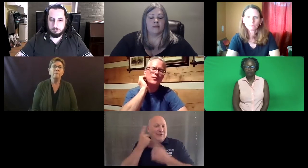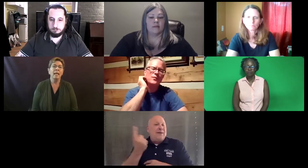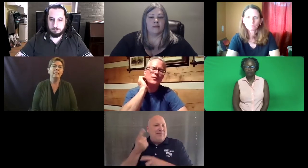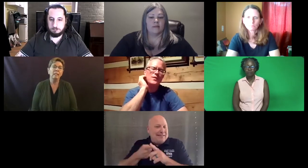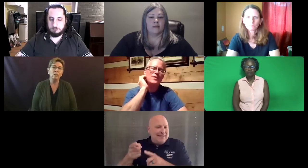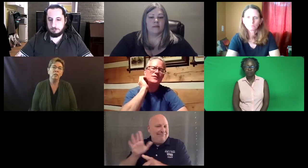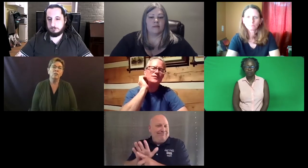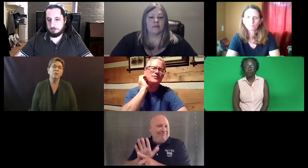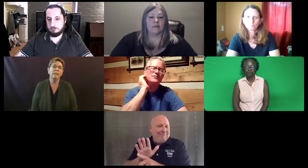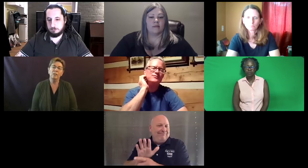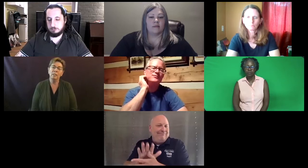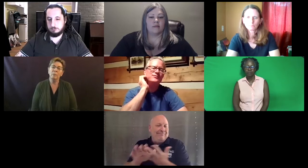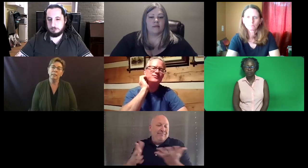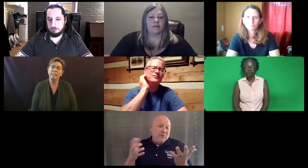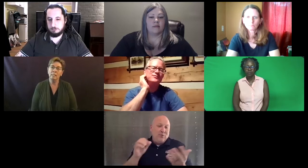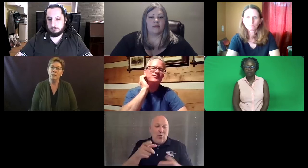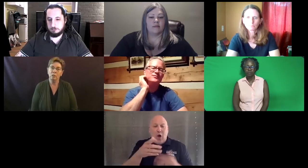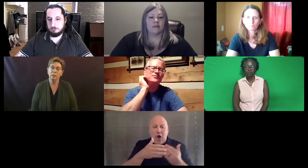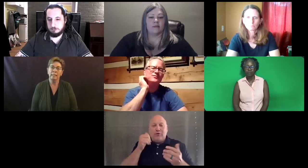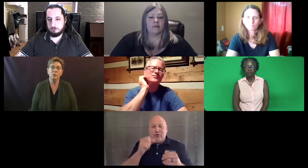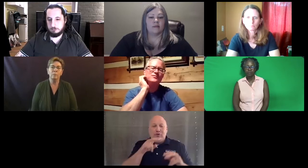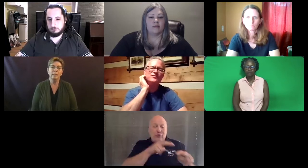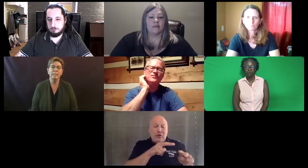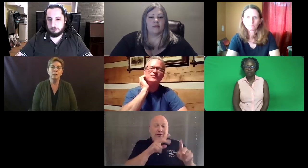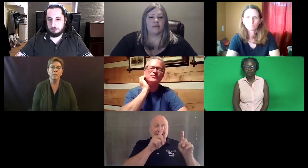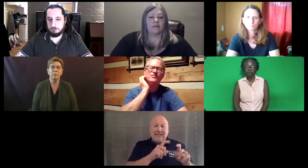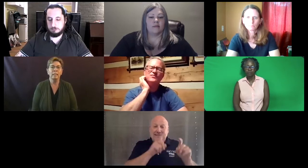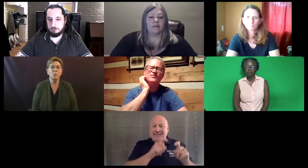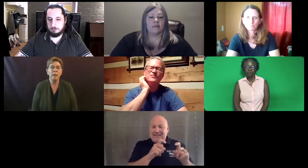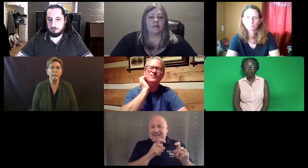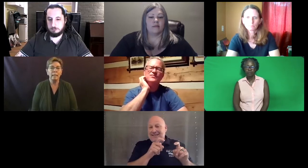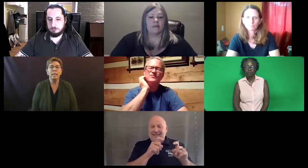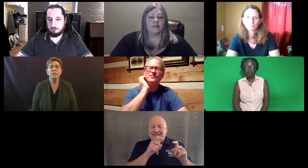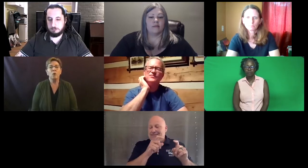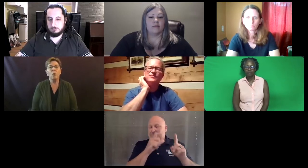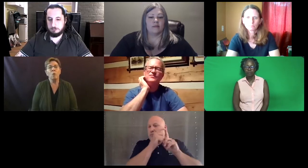And legal certification is one that should be considered separately as well.